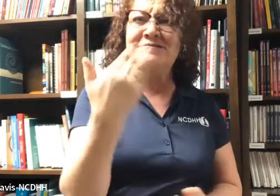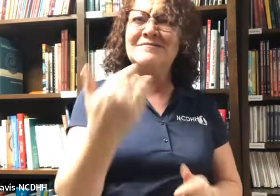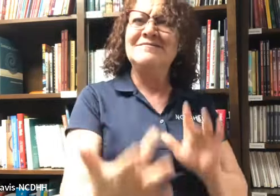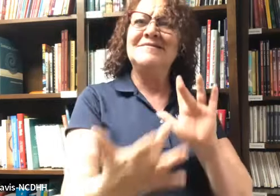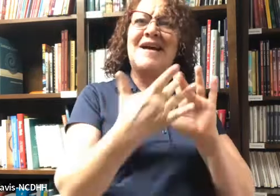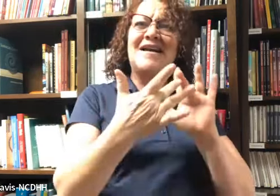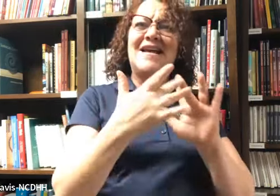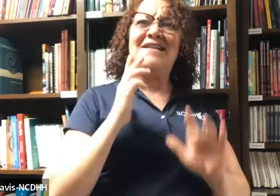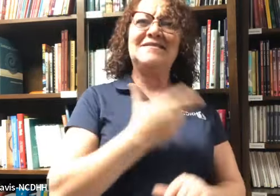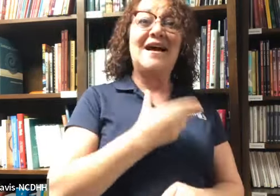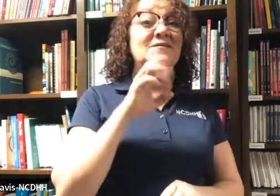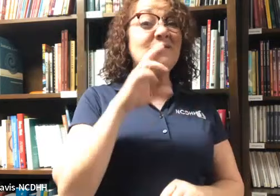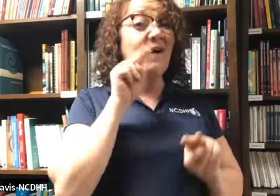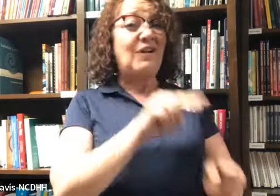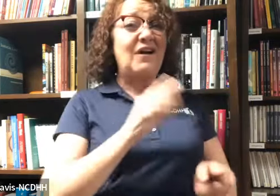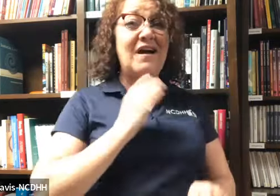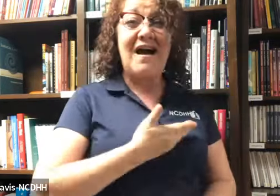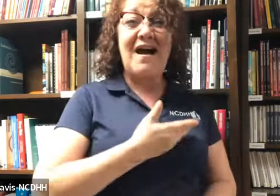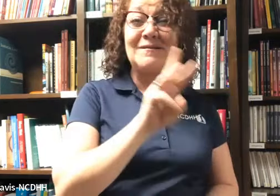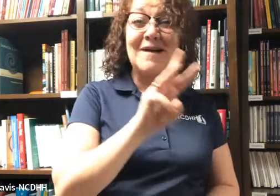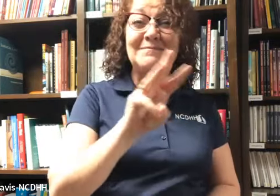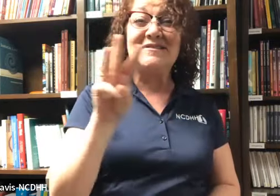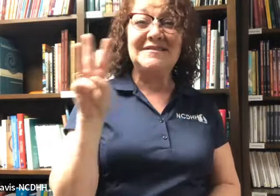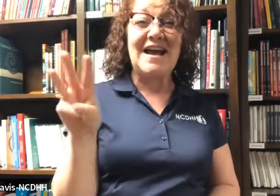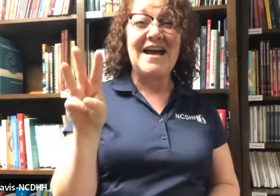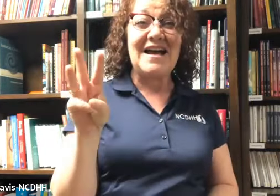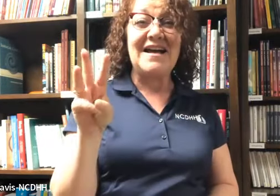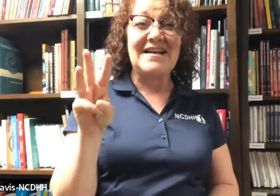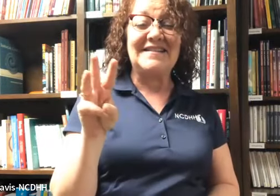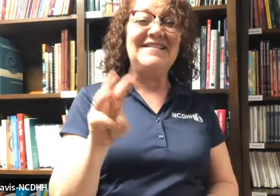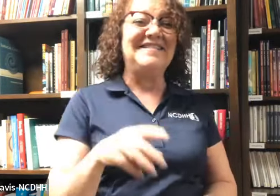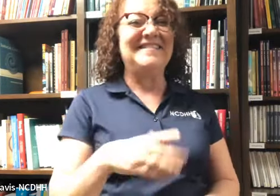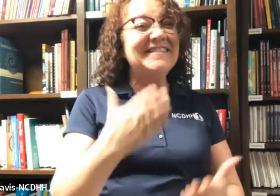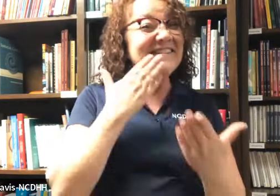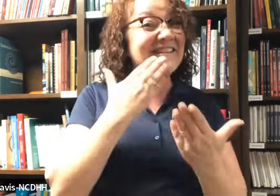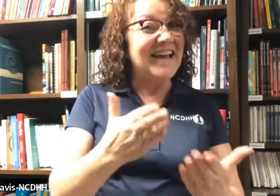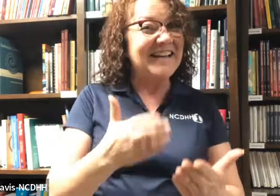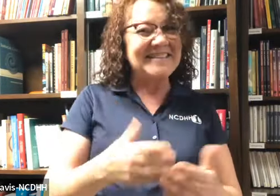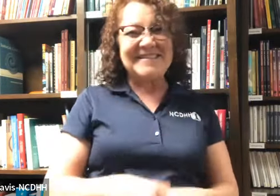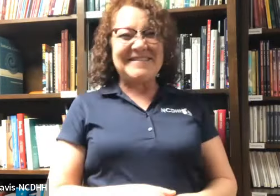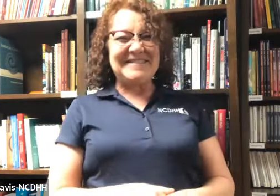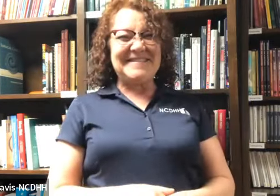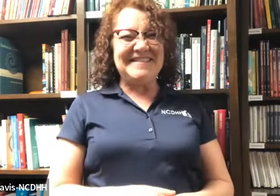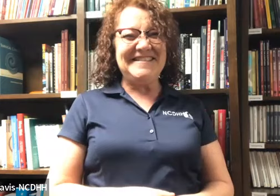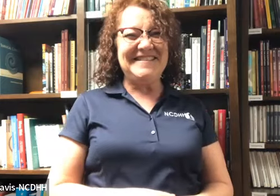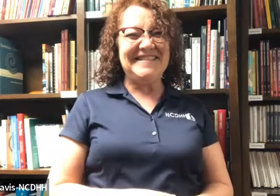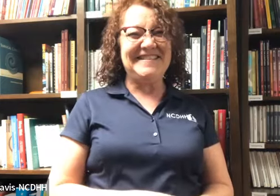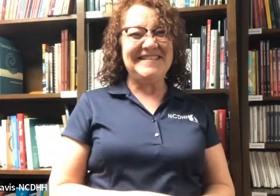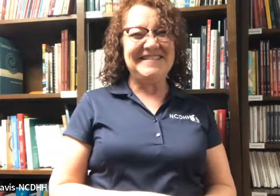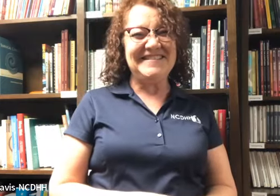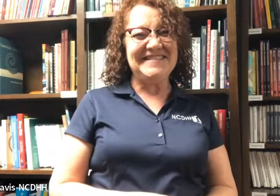if you're interested go ahead and contact us or take a look at our website. Thank you very much!